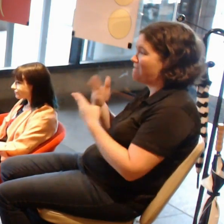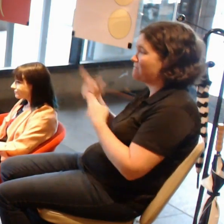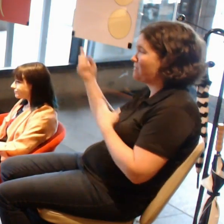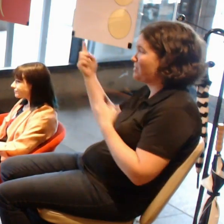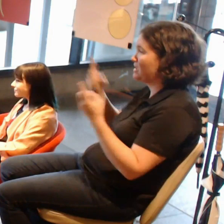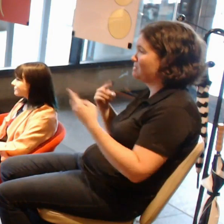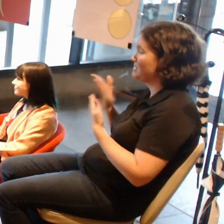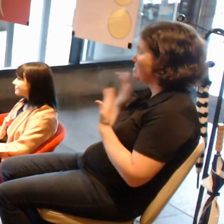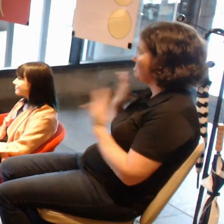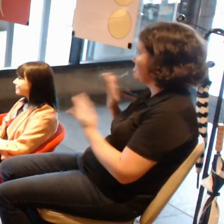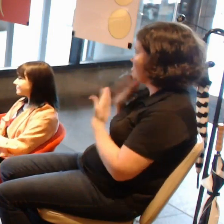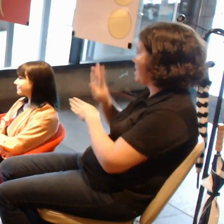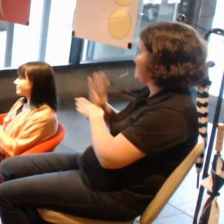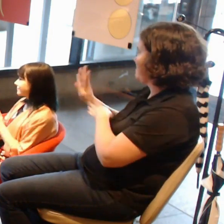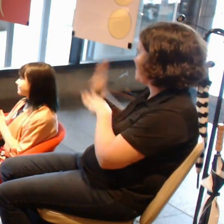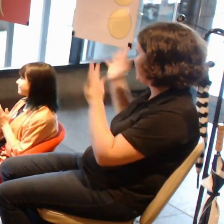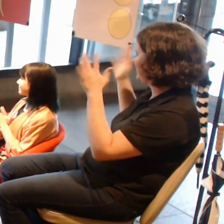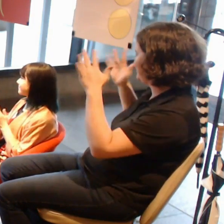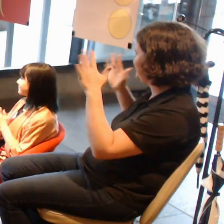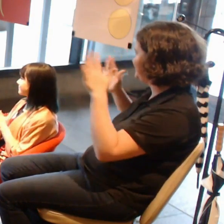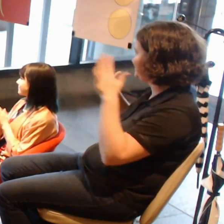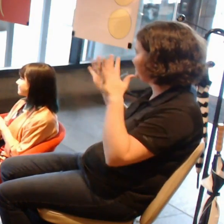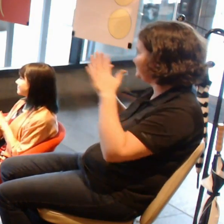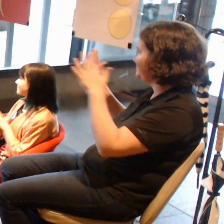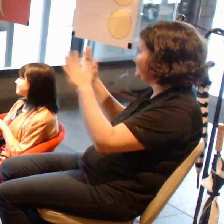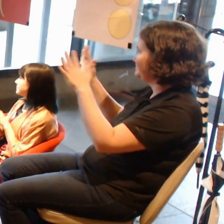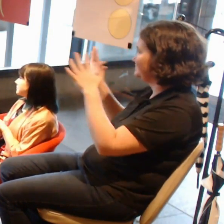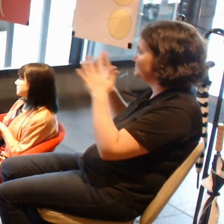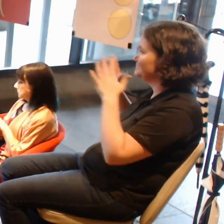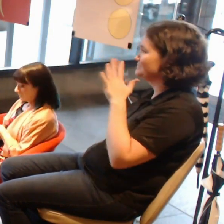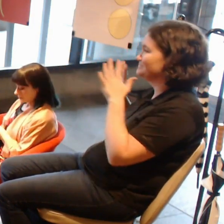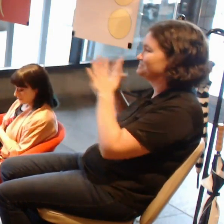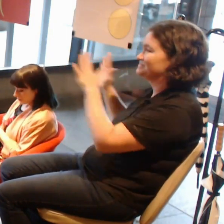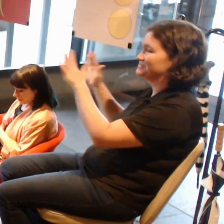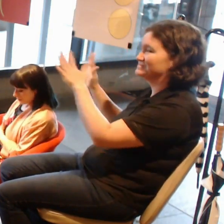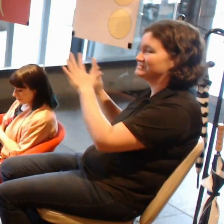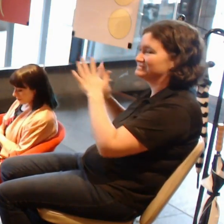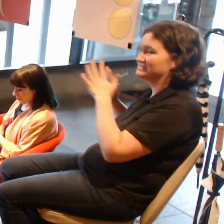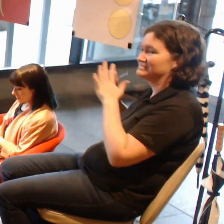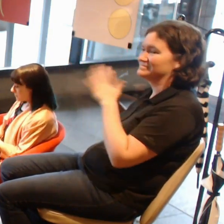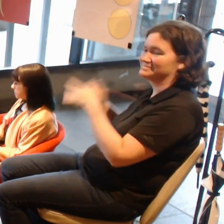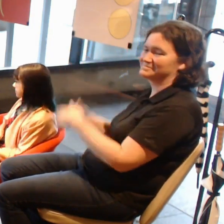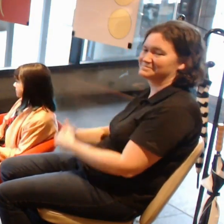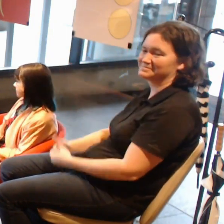Could you please quickly thank our panel?